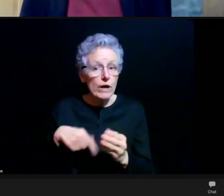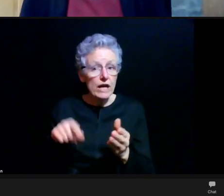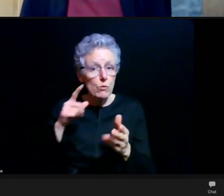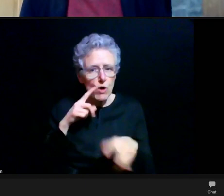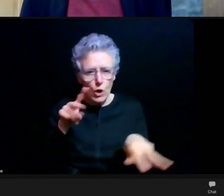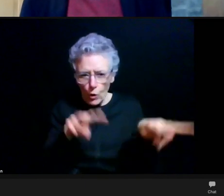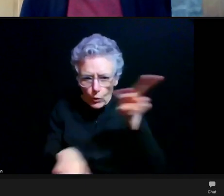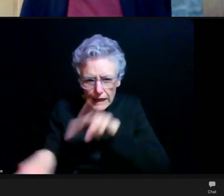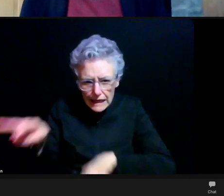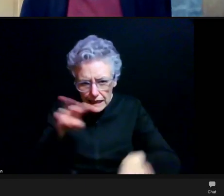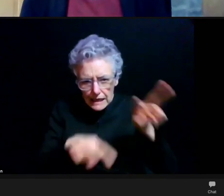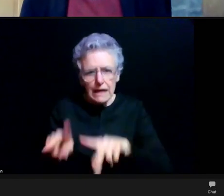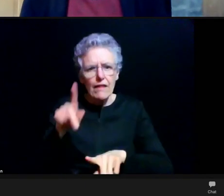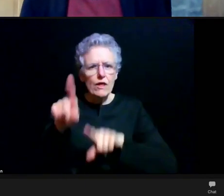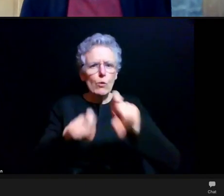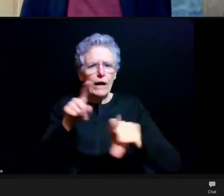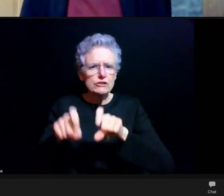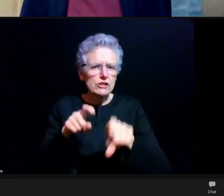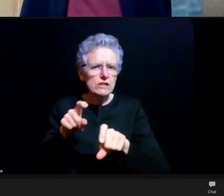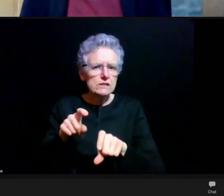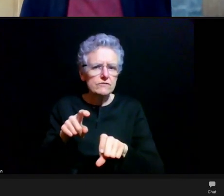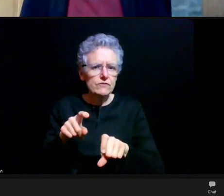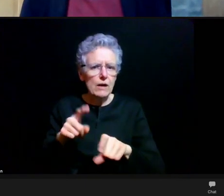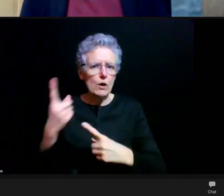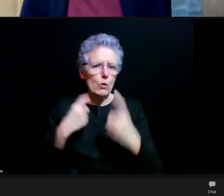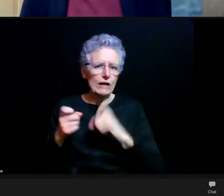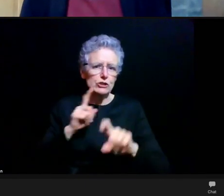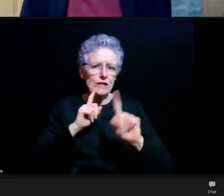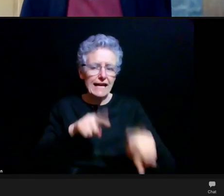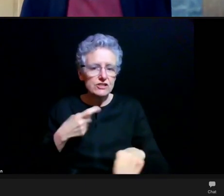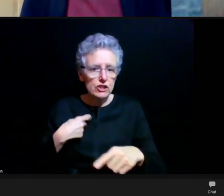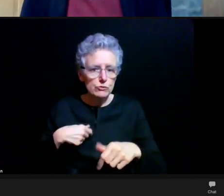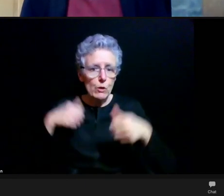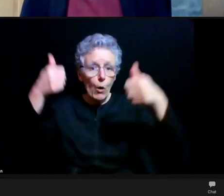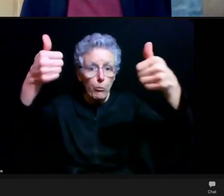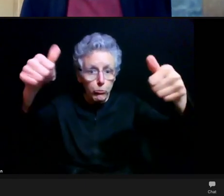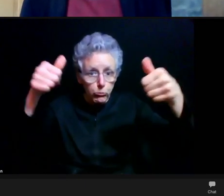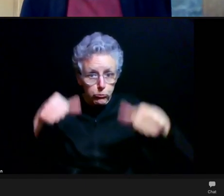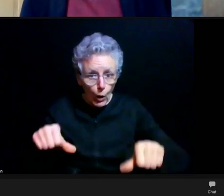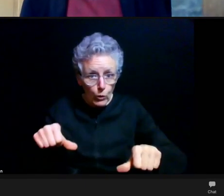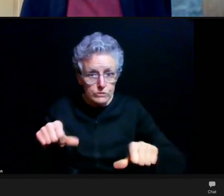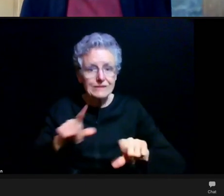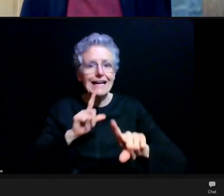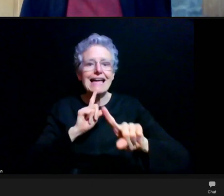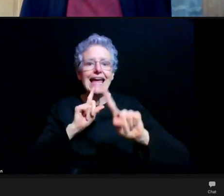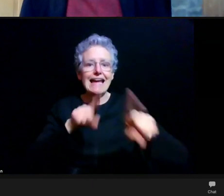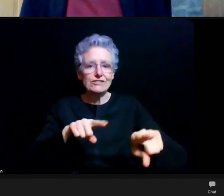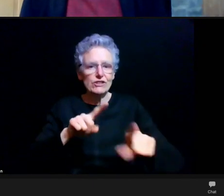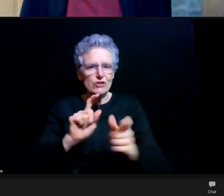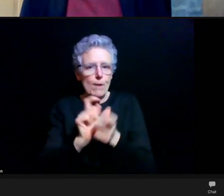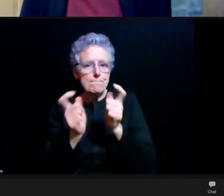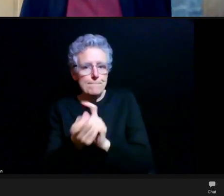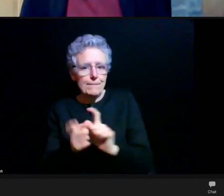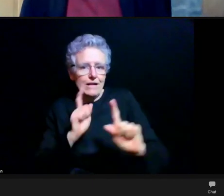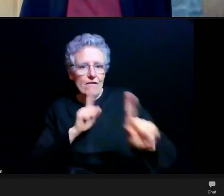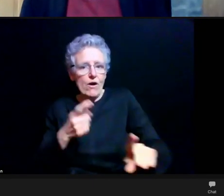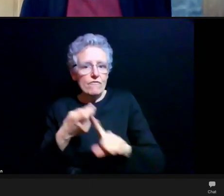from the Q and A and post answers or modify answers based on this new round of questions. Have a great weekend, everybody.